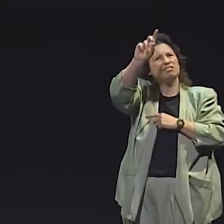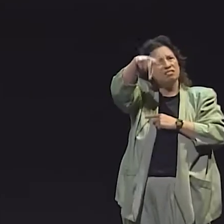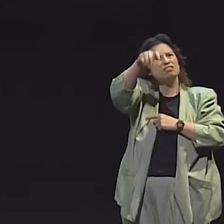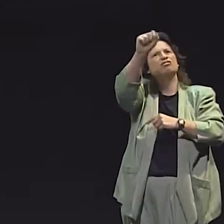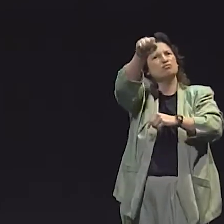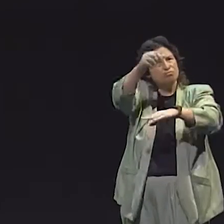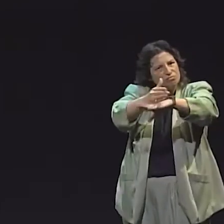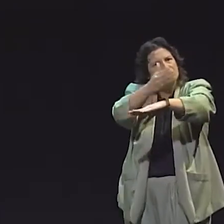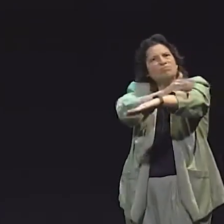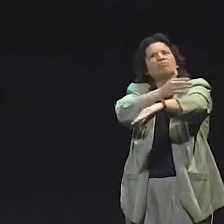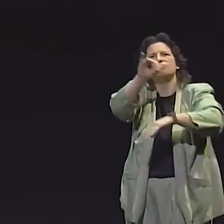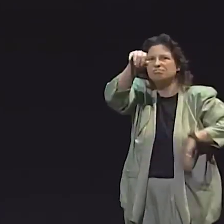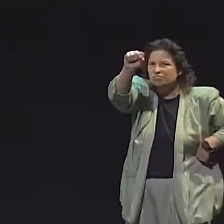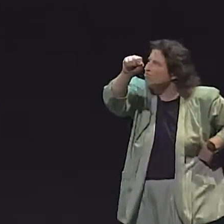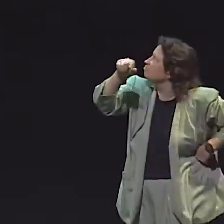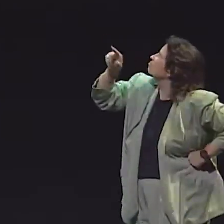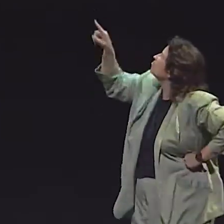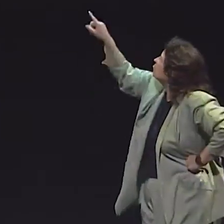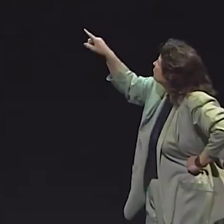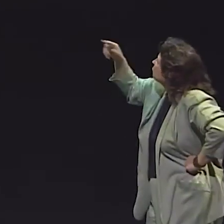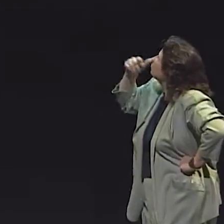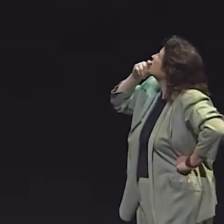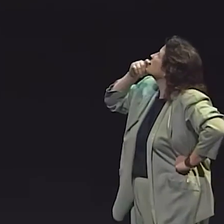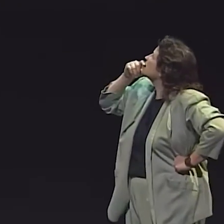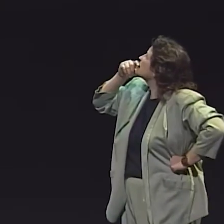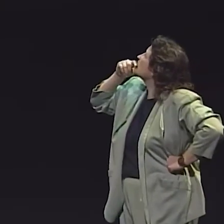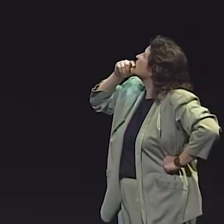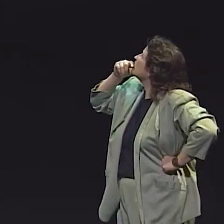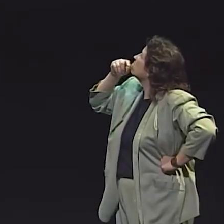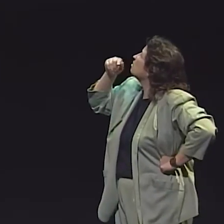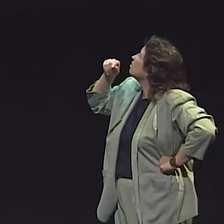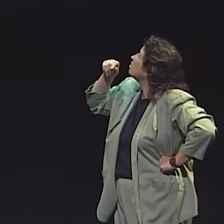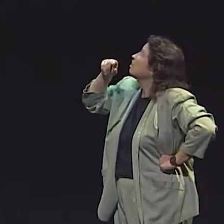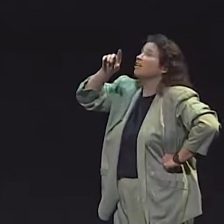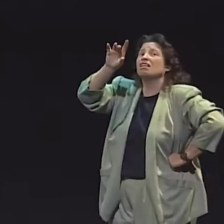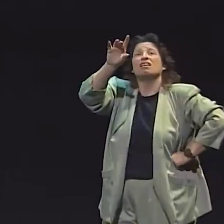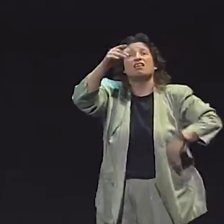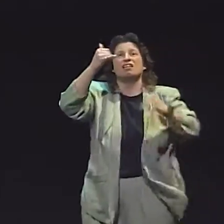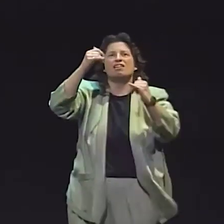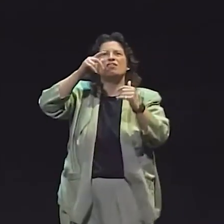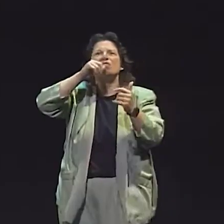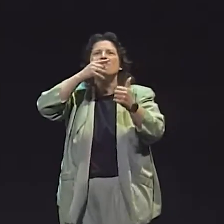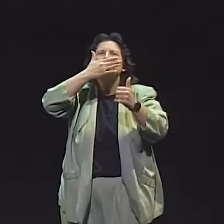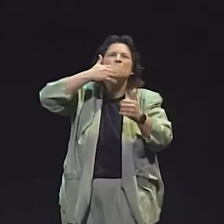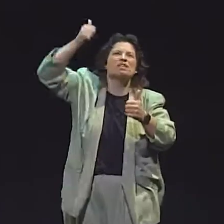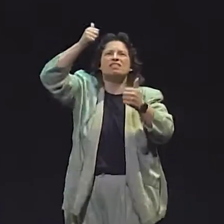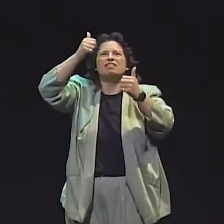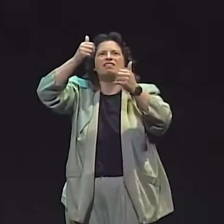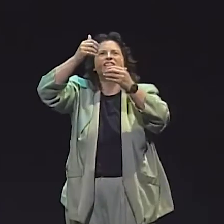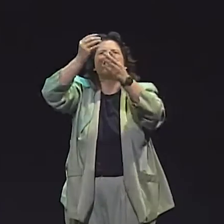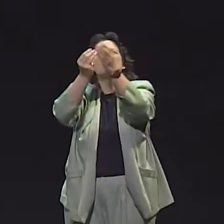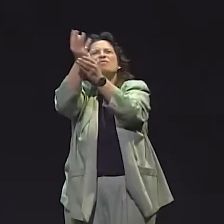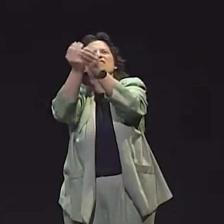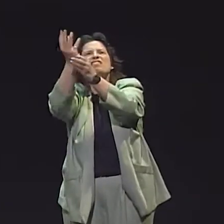FULLY ACQUIRE THE LANGUAGE. YOU SEE THE CHILDREN WHO HAD STARS BY THE NAME